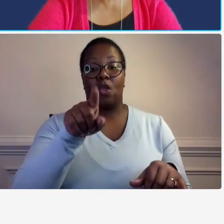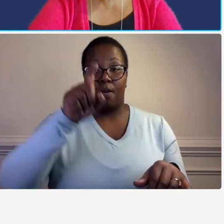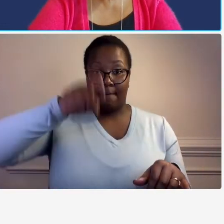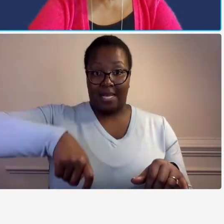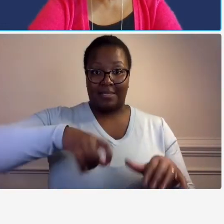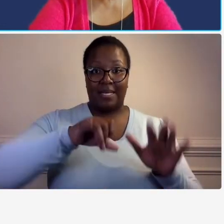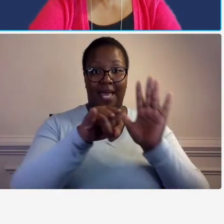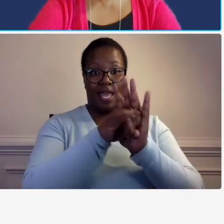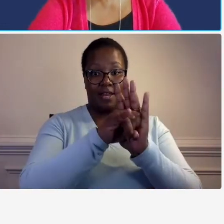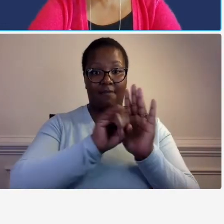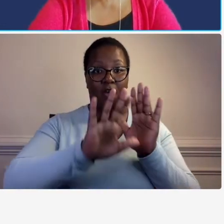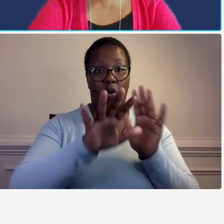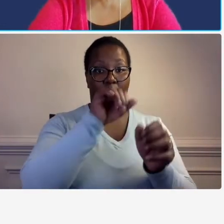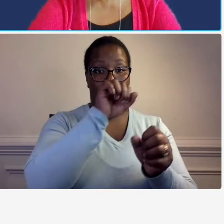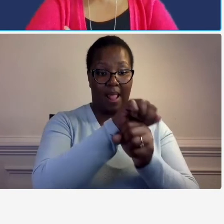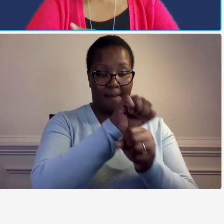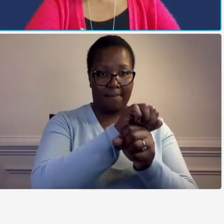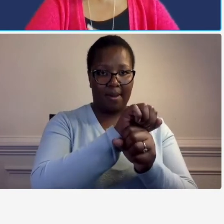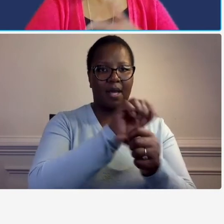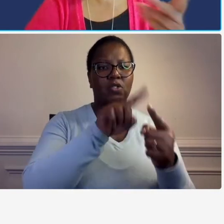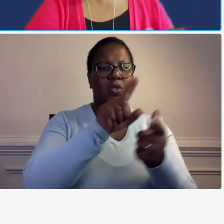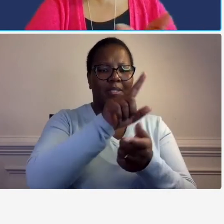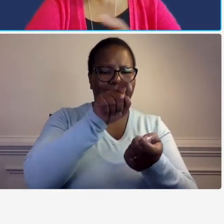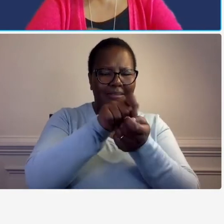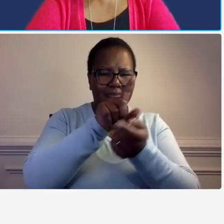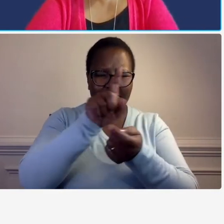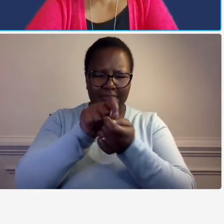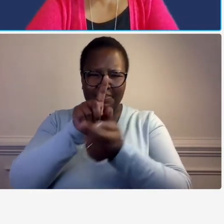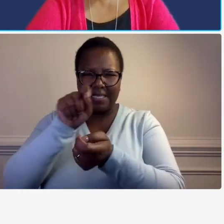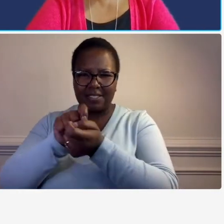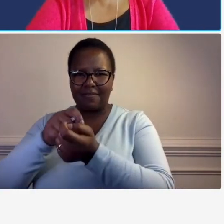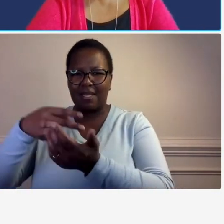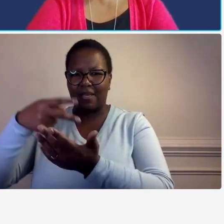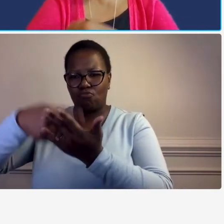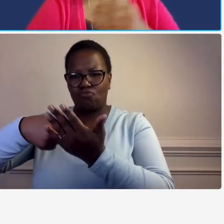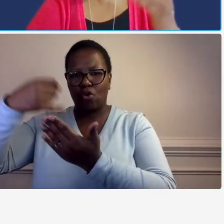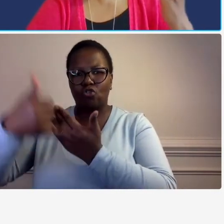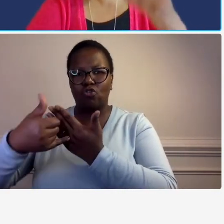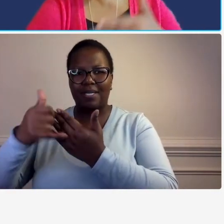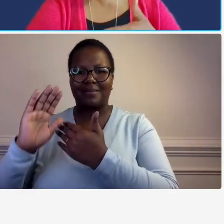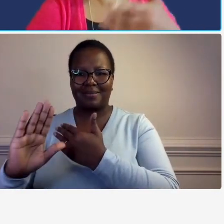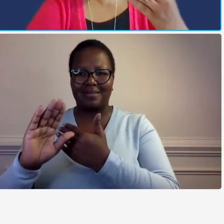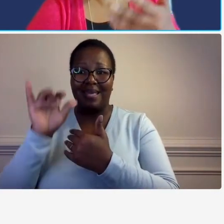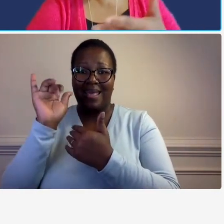to specific projects so that goes back to the slide that i had earlier where we had a sample of